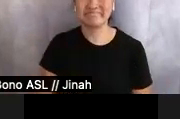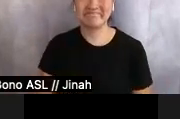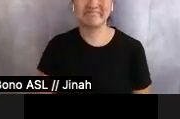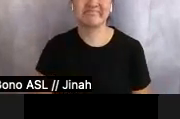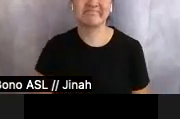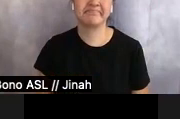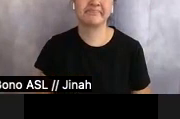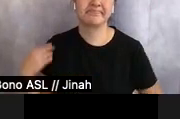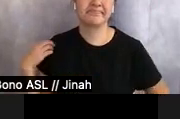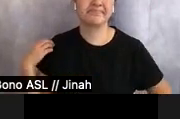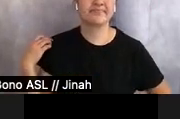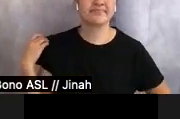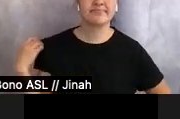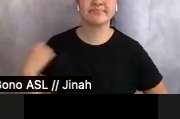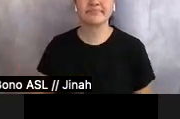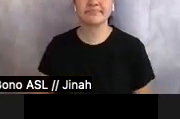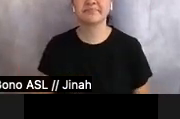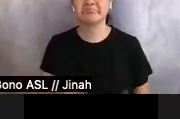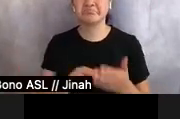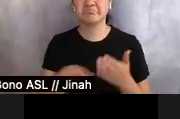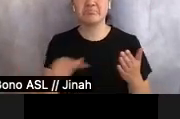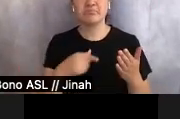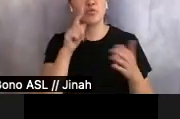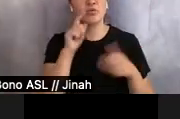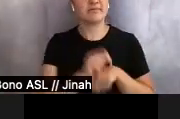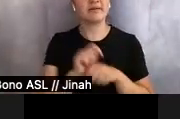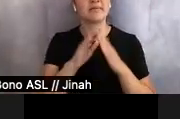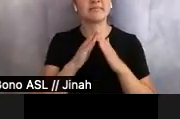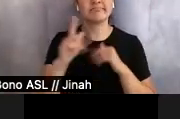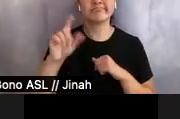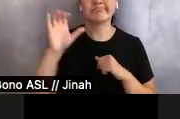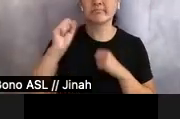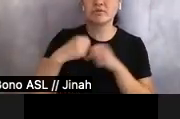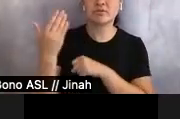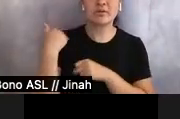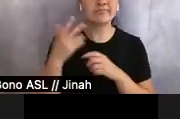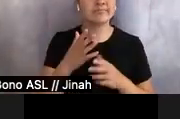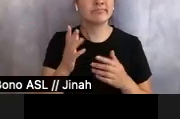Who lives in Temple City? One hundred years ago, the answer would have been easy: the area had been